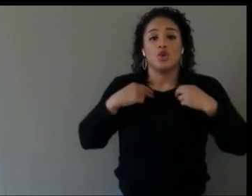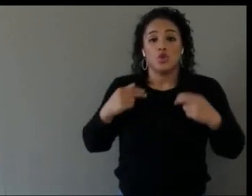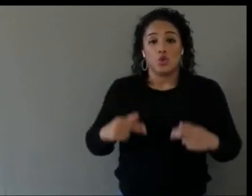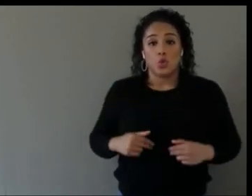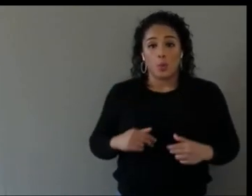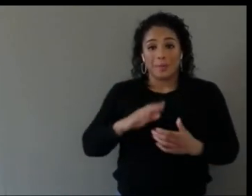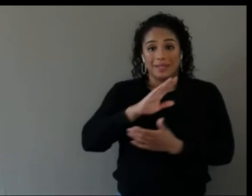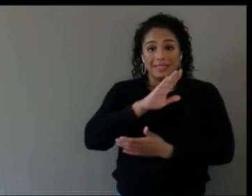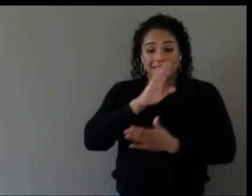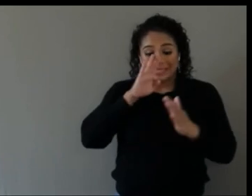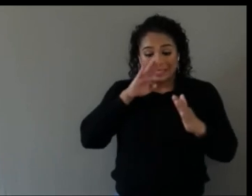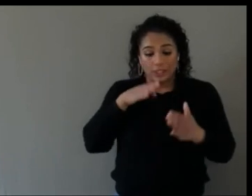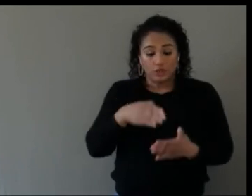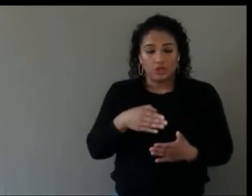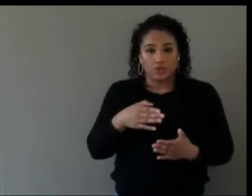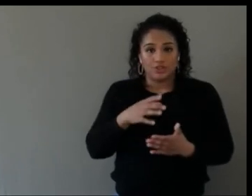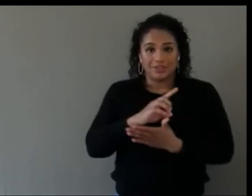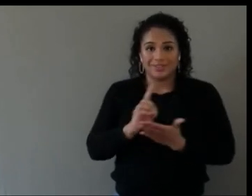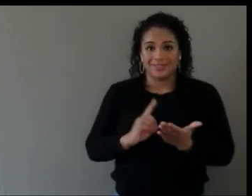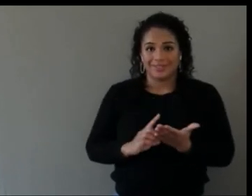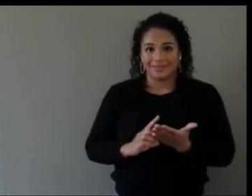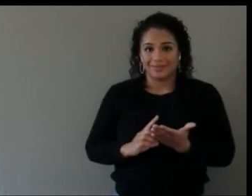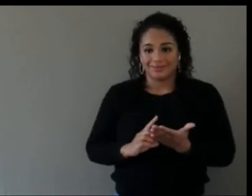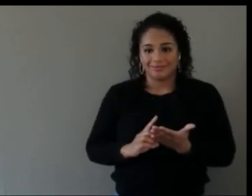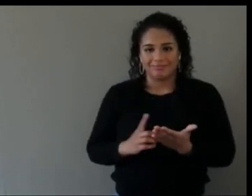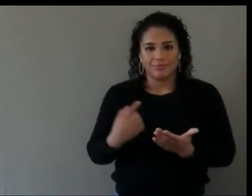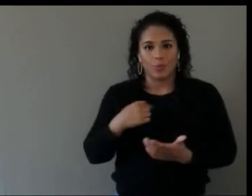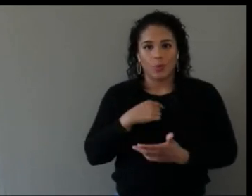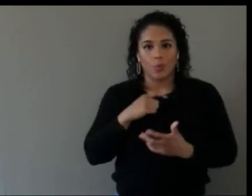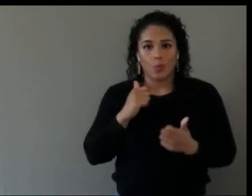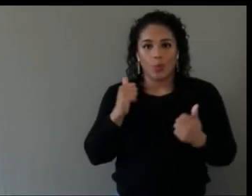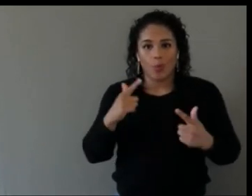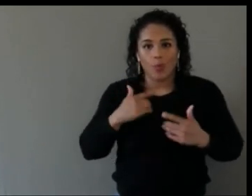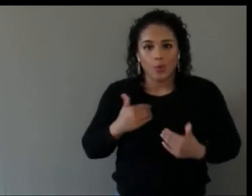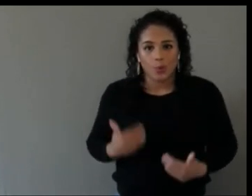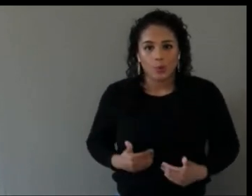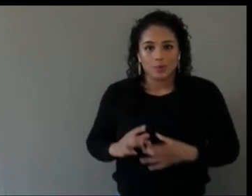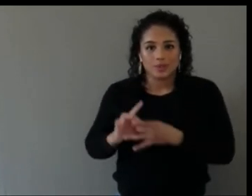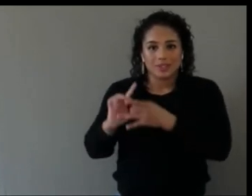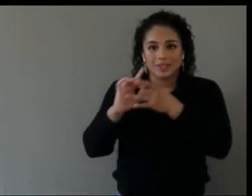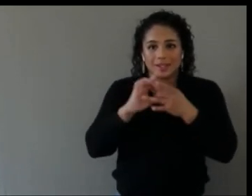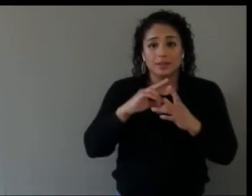and what connects us all, and cross culturally, because I think a lot of things tend to be